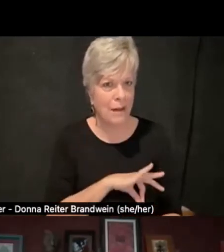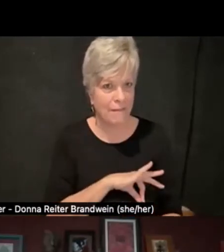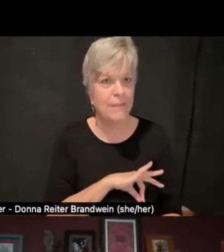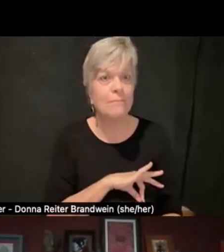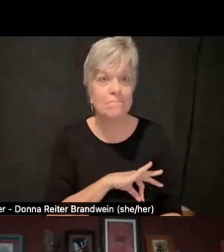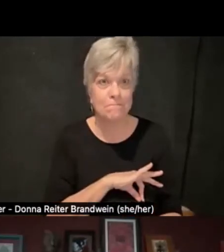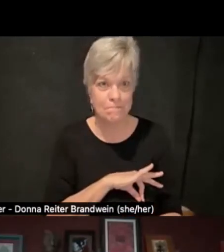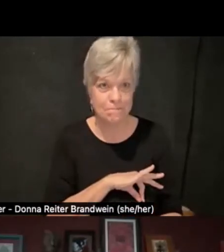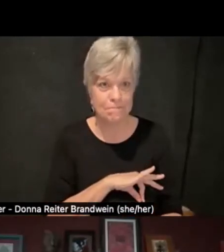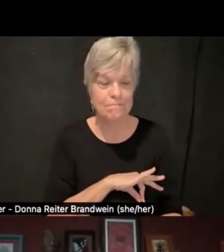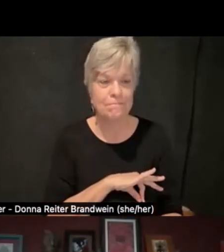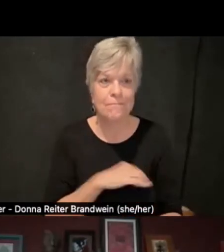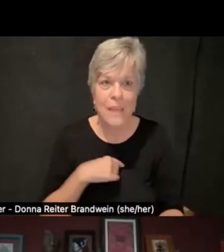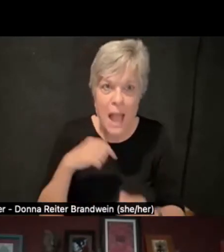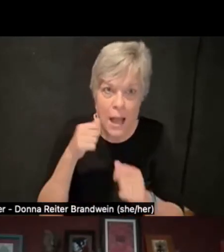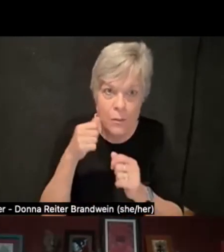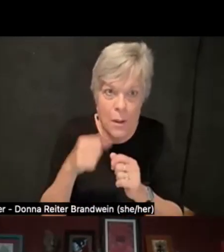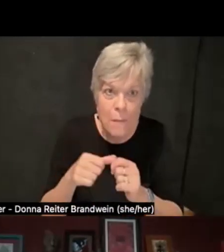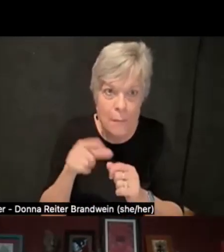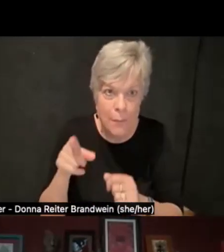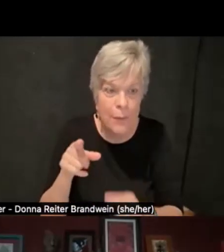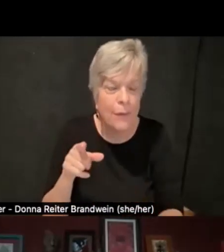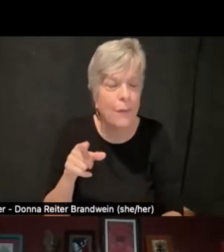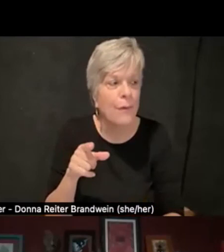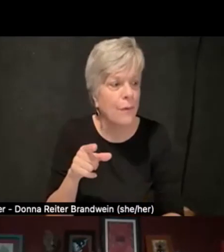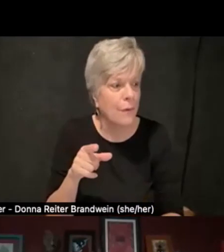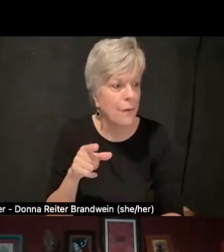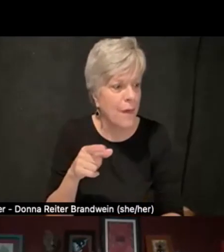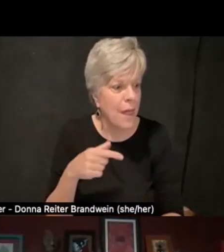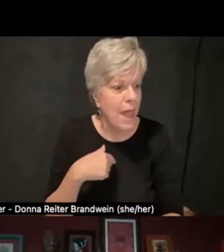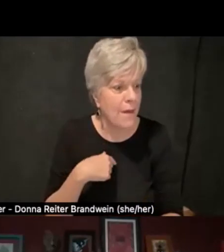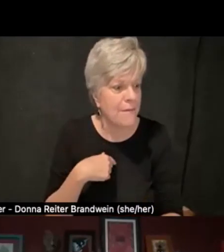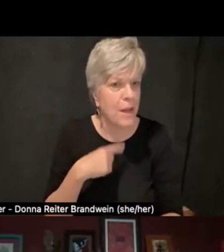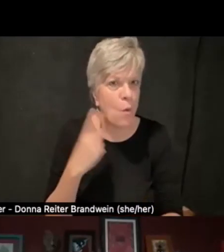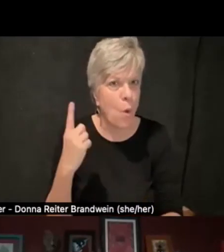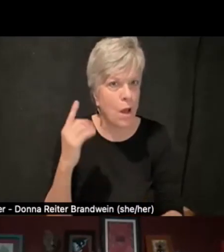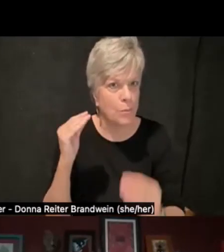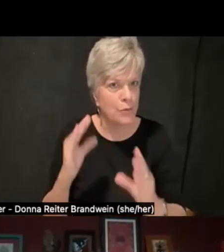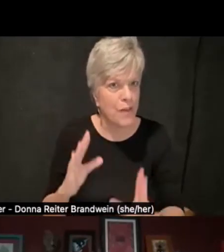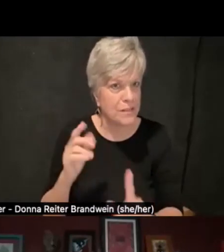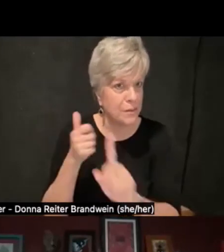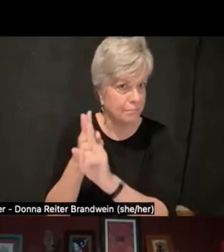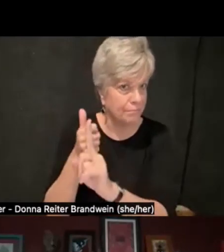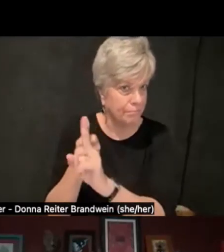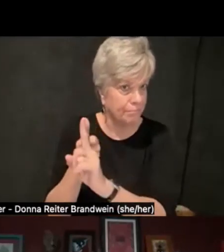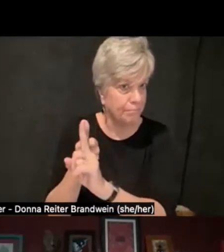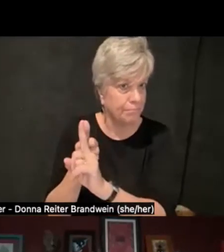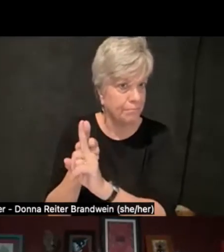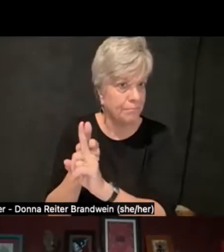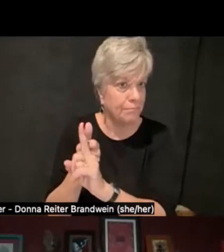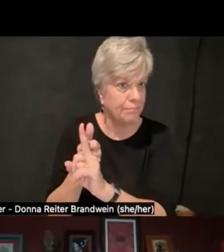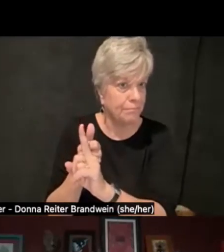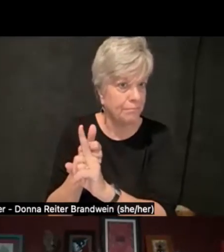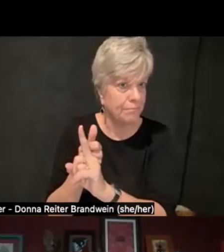I remember having a particular professor who denied a lot of accommodations